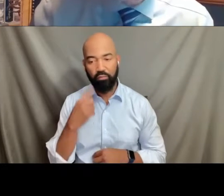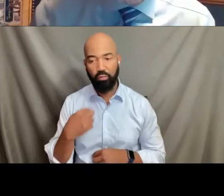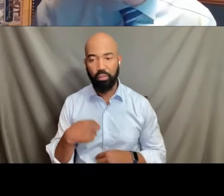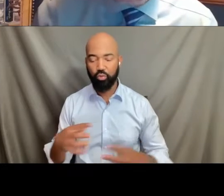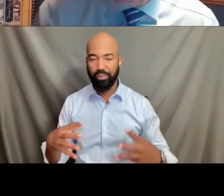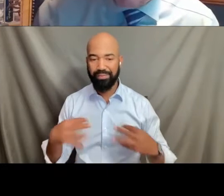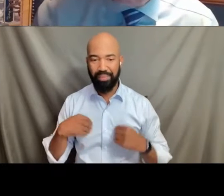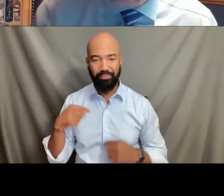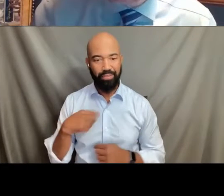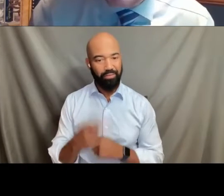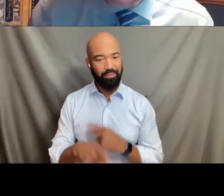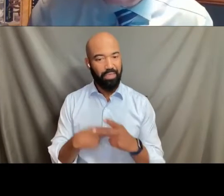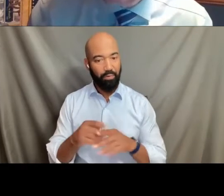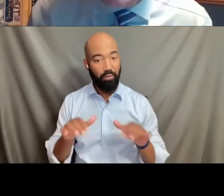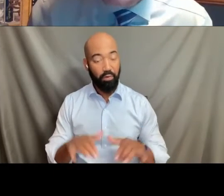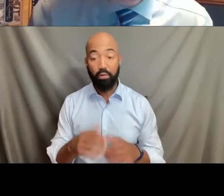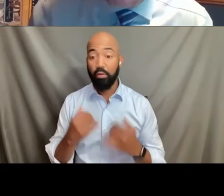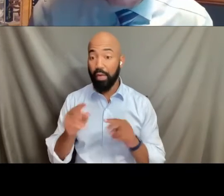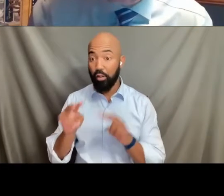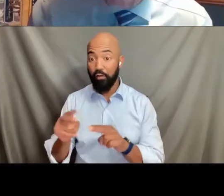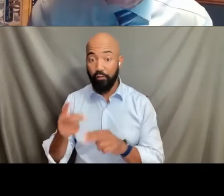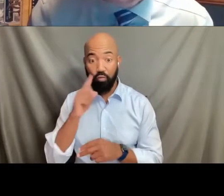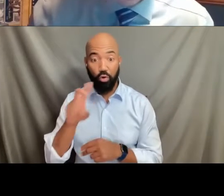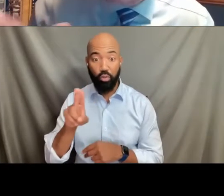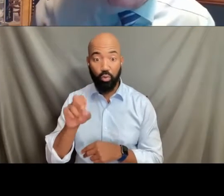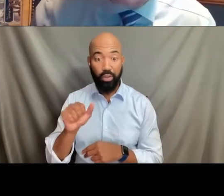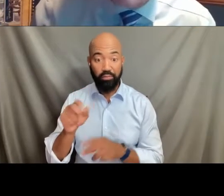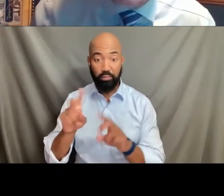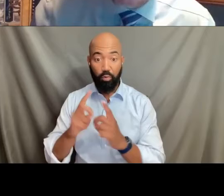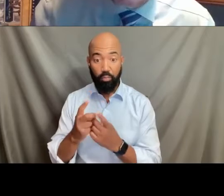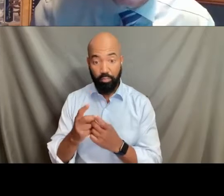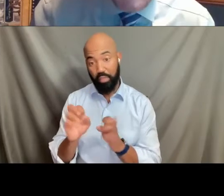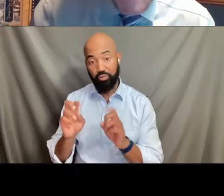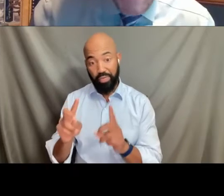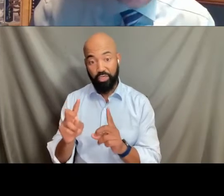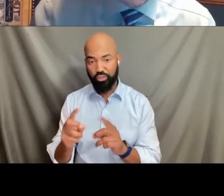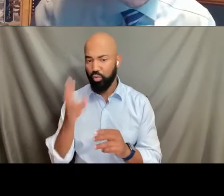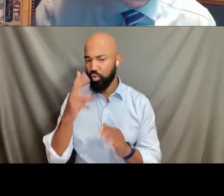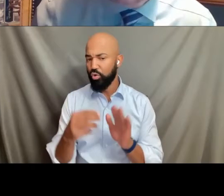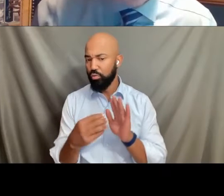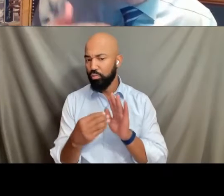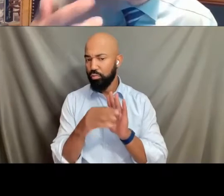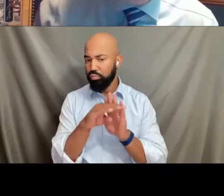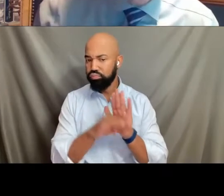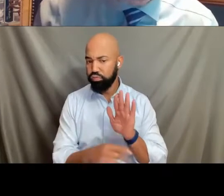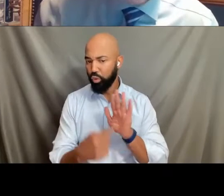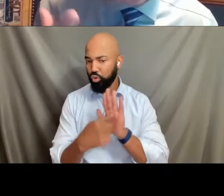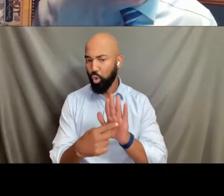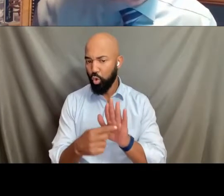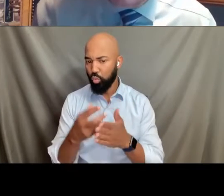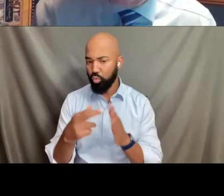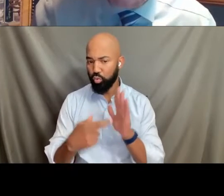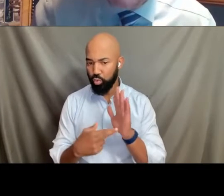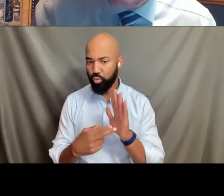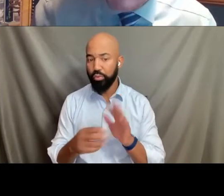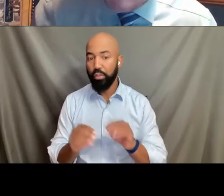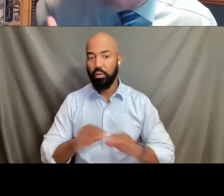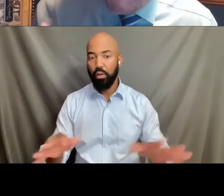look forward for the Department of Education to issue this rule, these new sets of rules having to do with safeguarding transgender rights